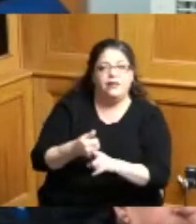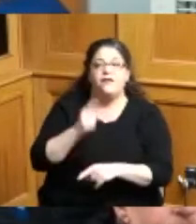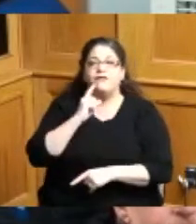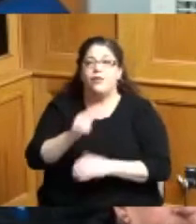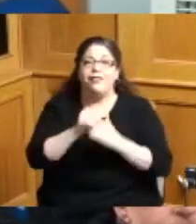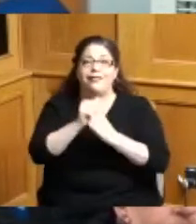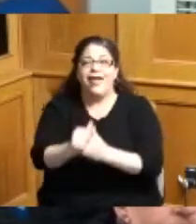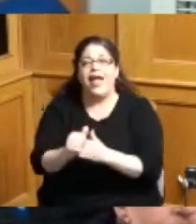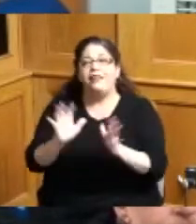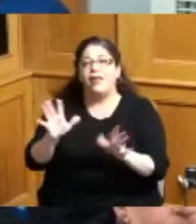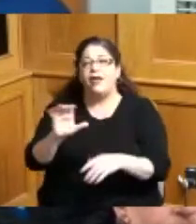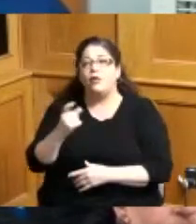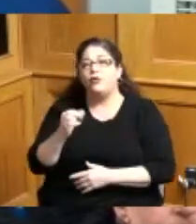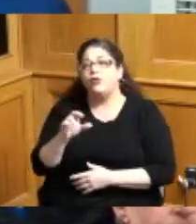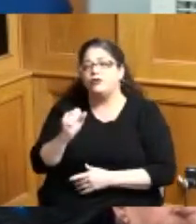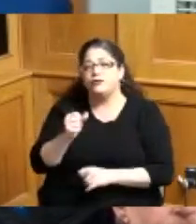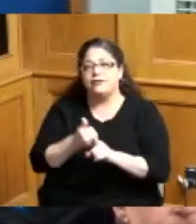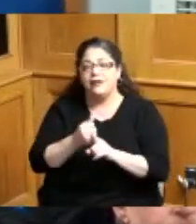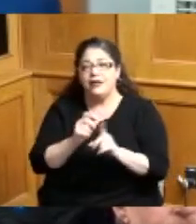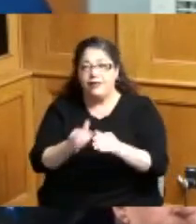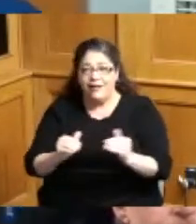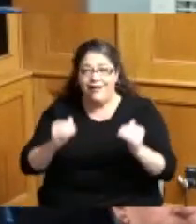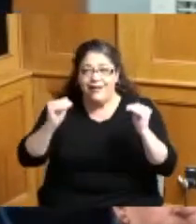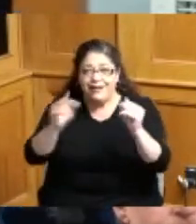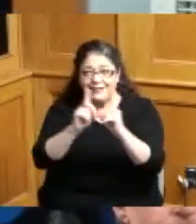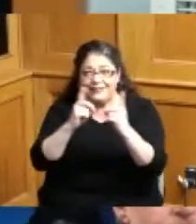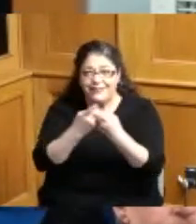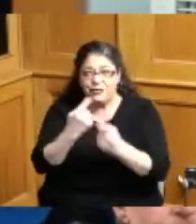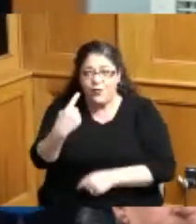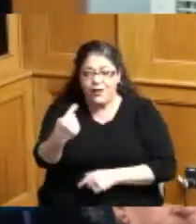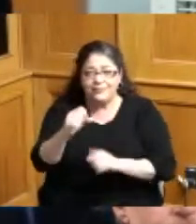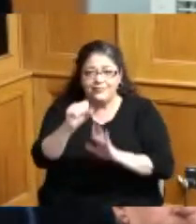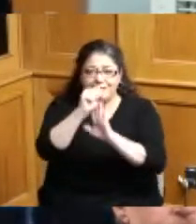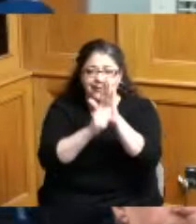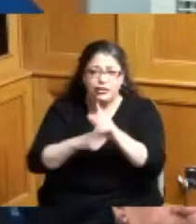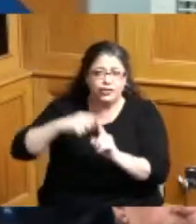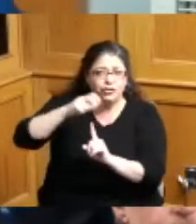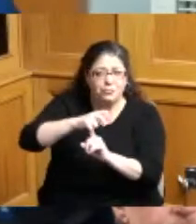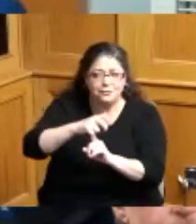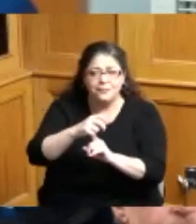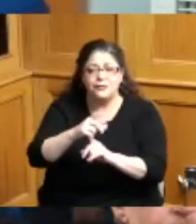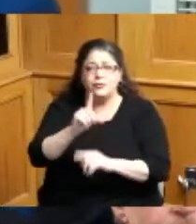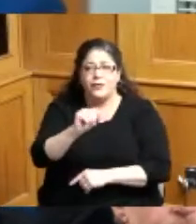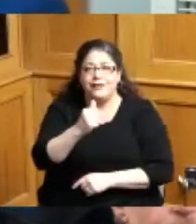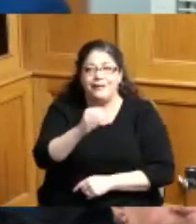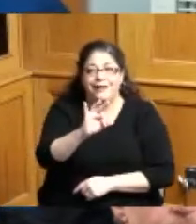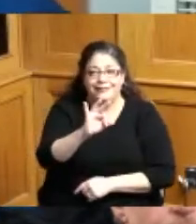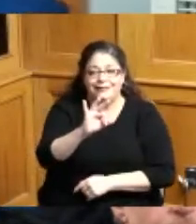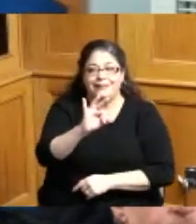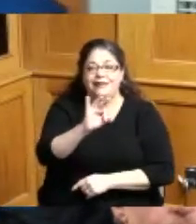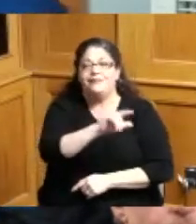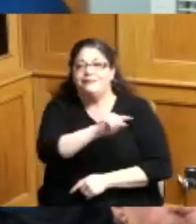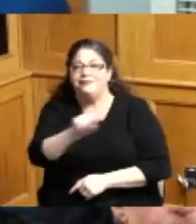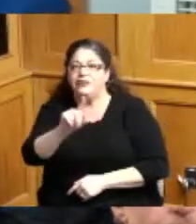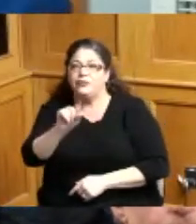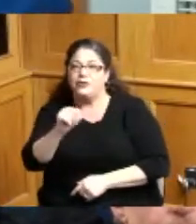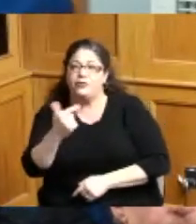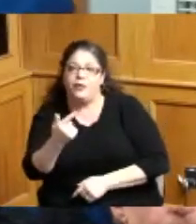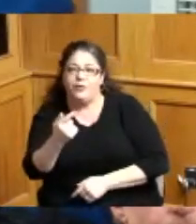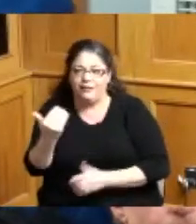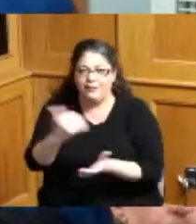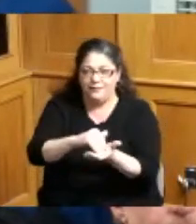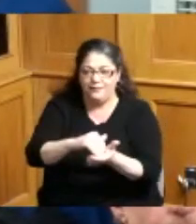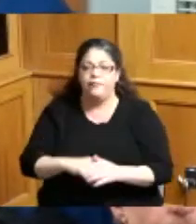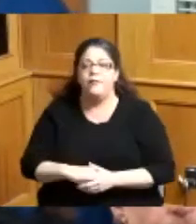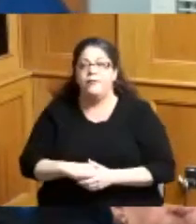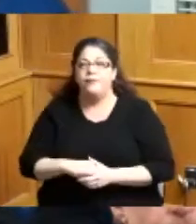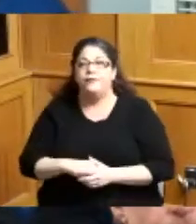to a pair of division one state championships in 2019 and 2021. she also led them into the final